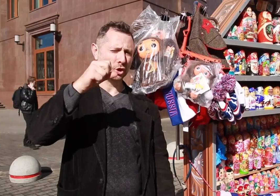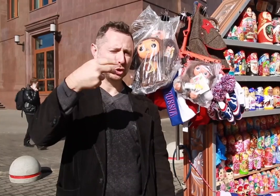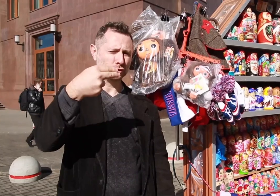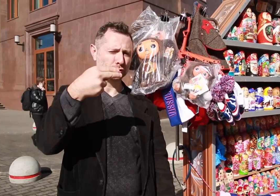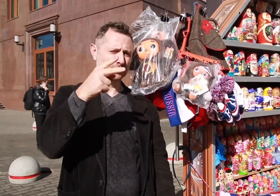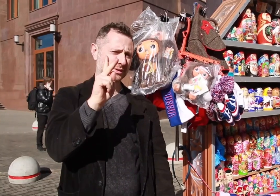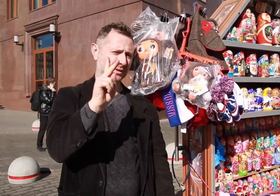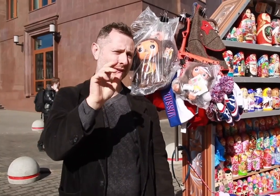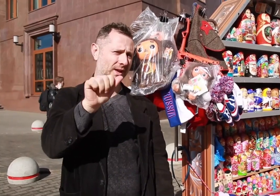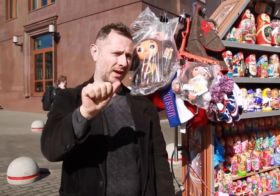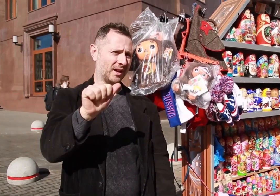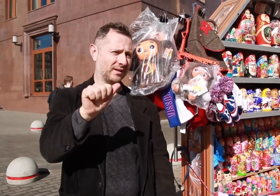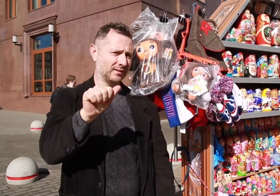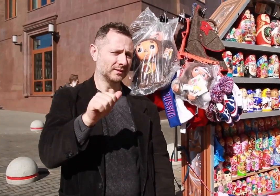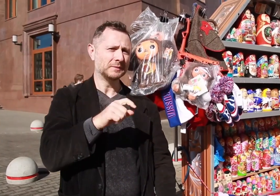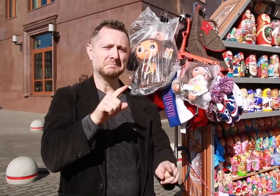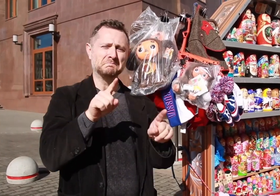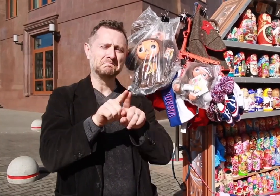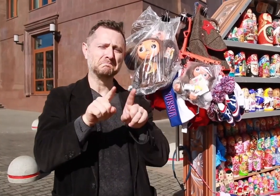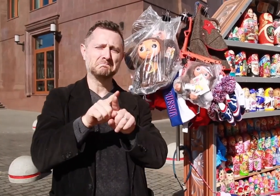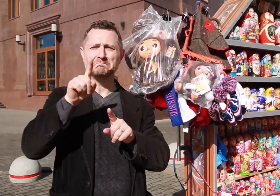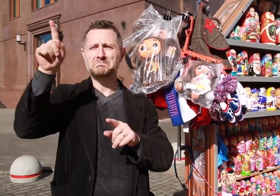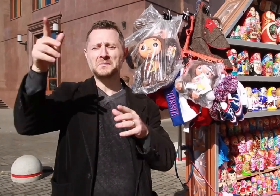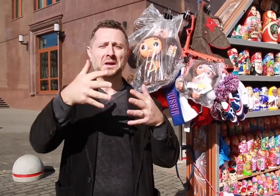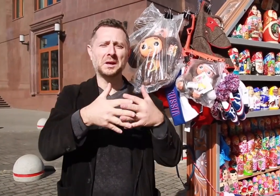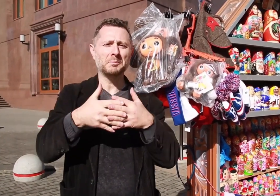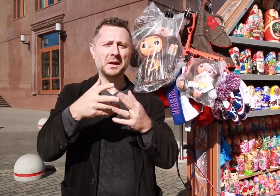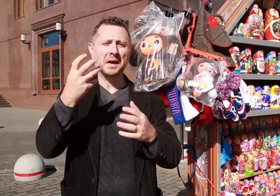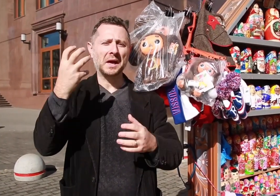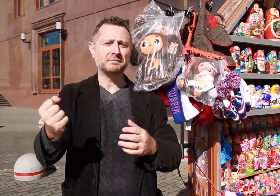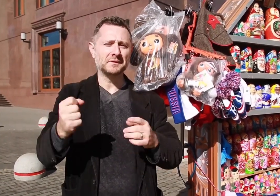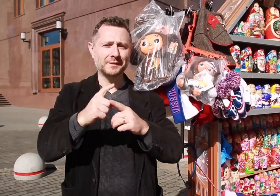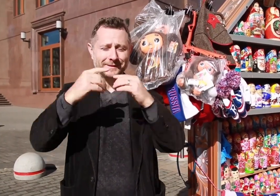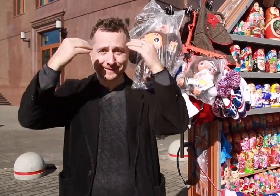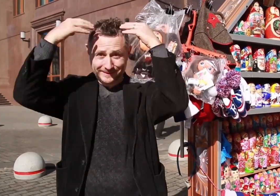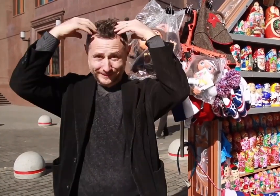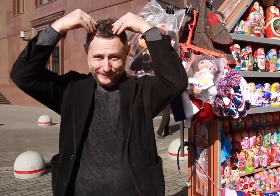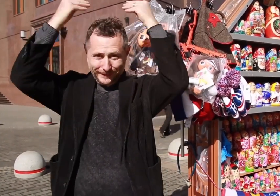just like Mickey Mouse, Donald Duck and Goofy